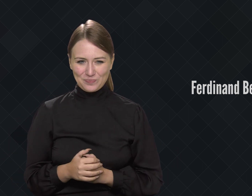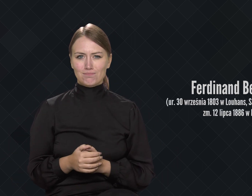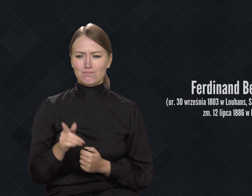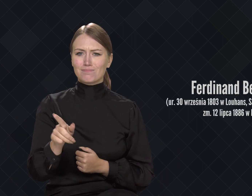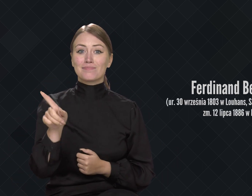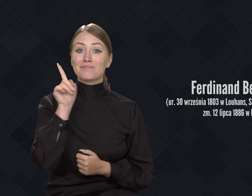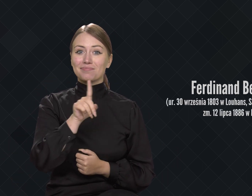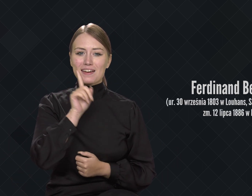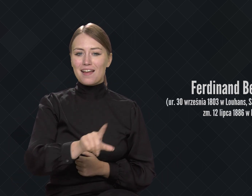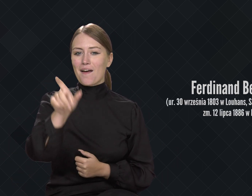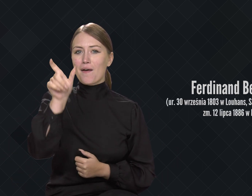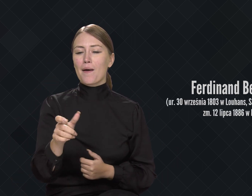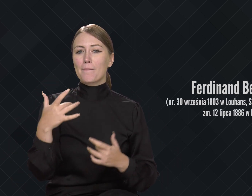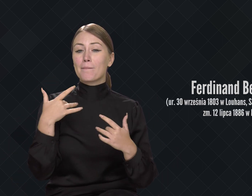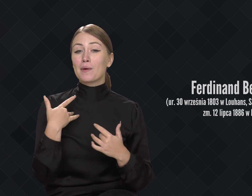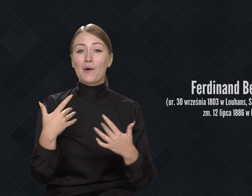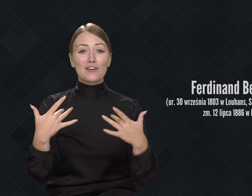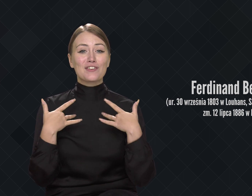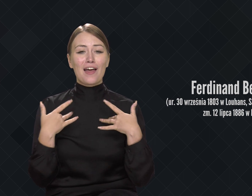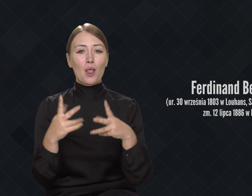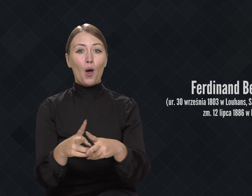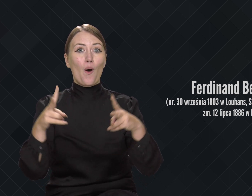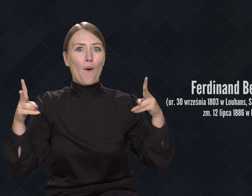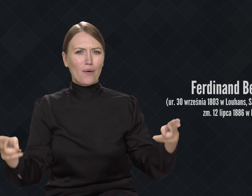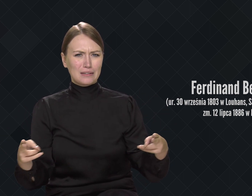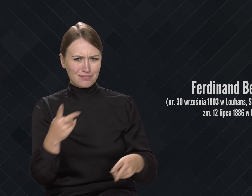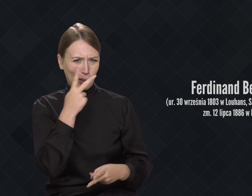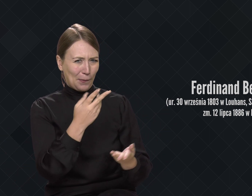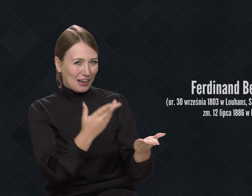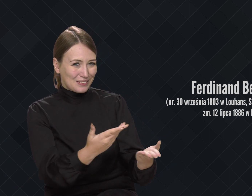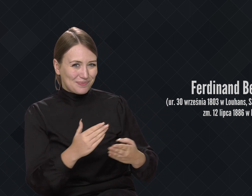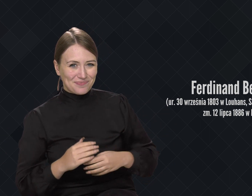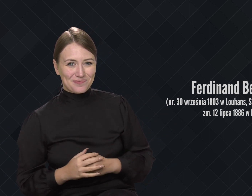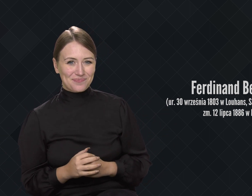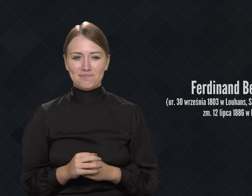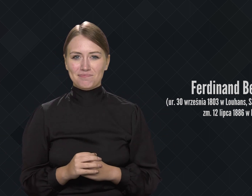Ferdinand Berthier lived in the years... (September 30, 1803 - 1886).